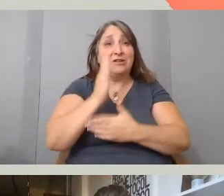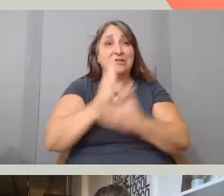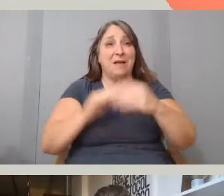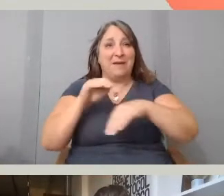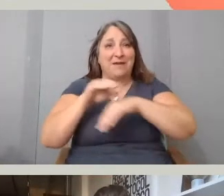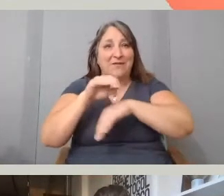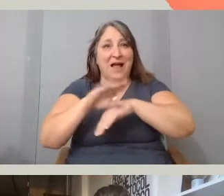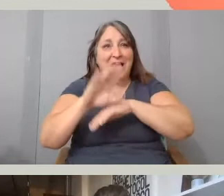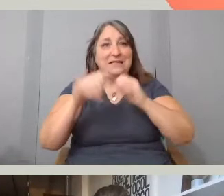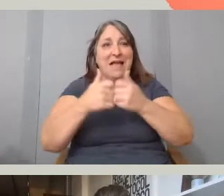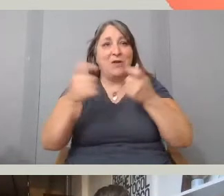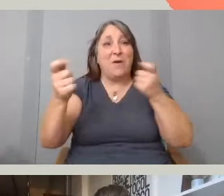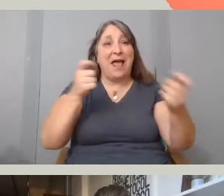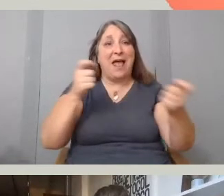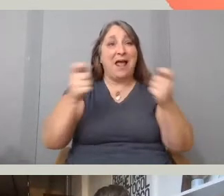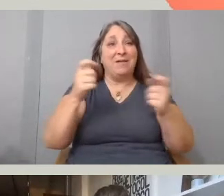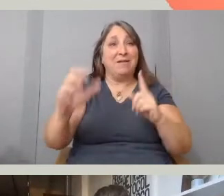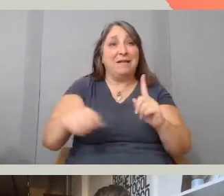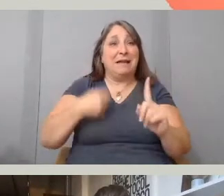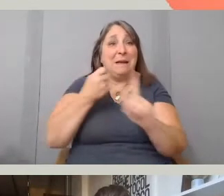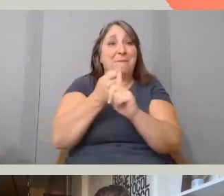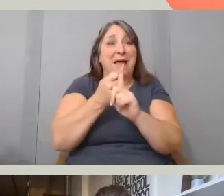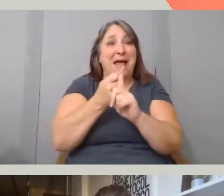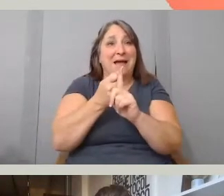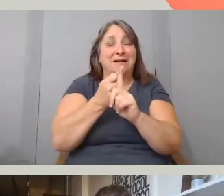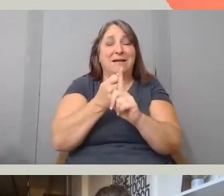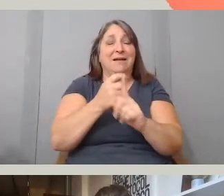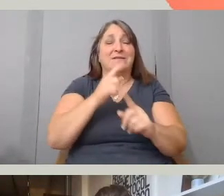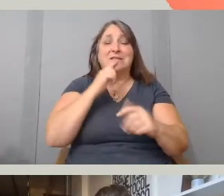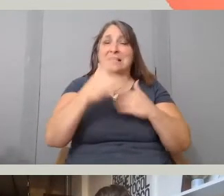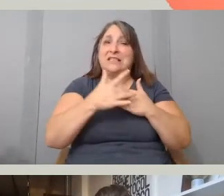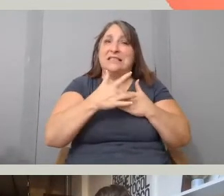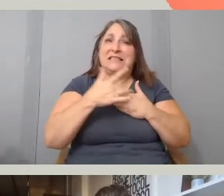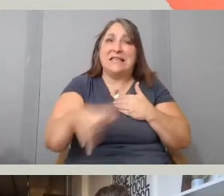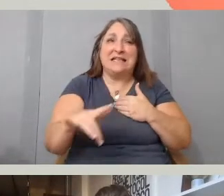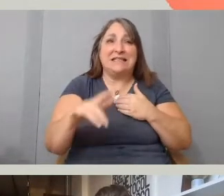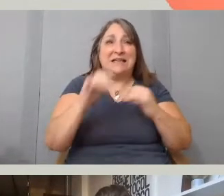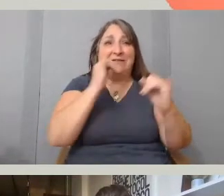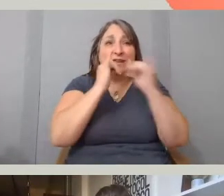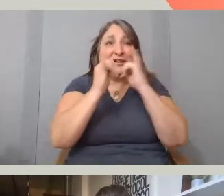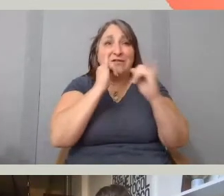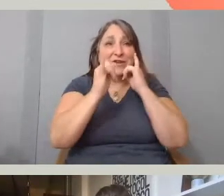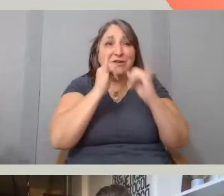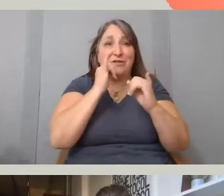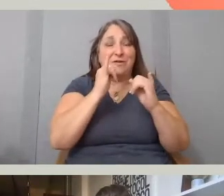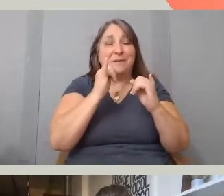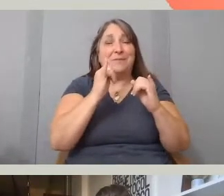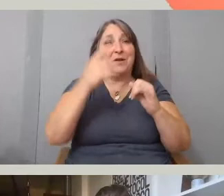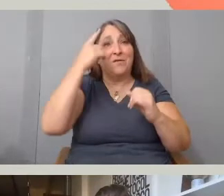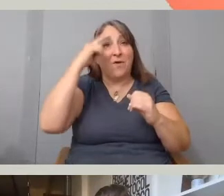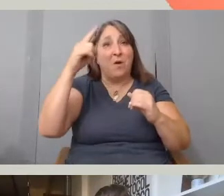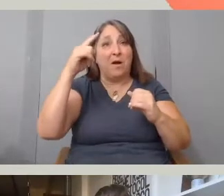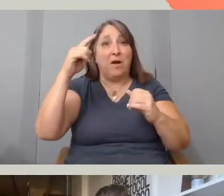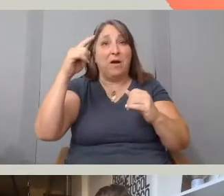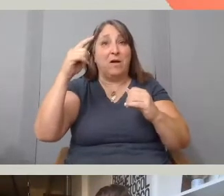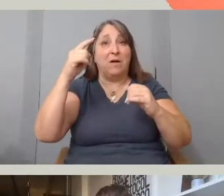sort of the impact of such sensitive interviews for your interview partners but also for yourself?